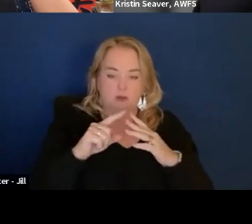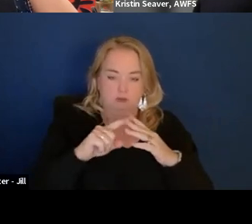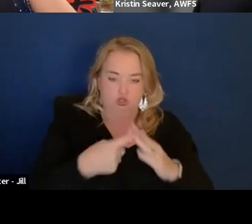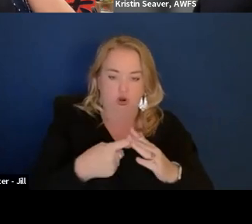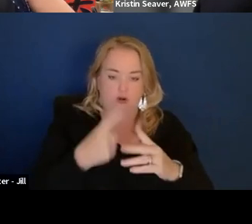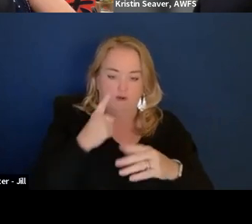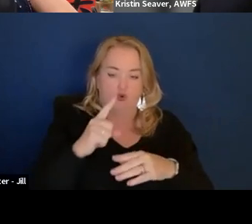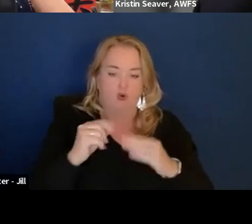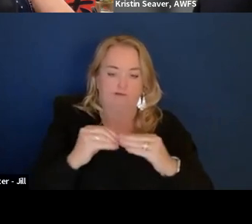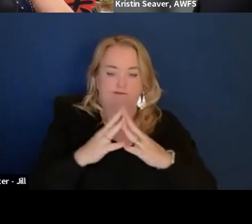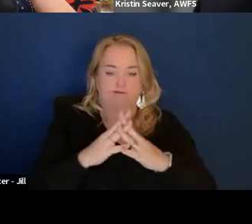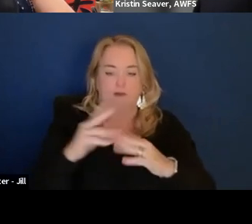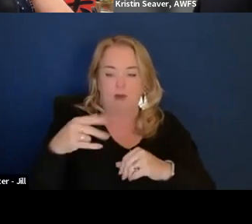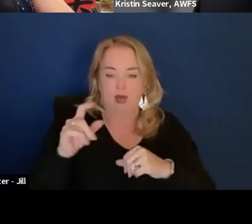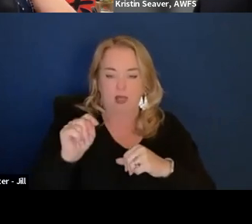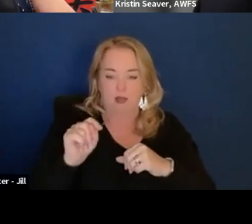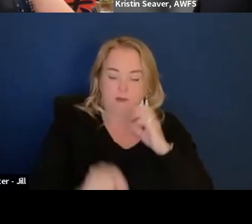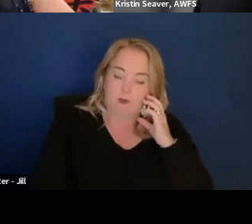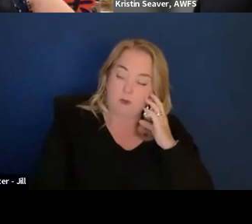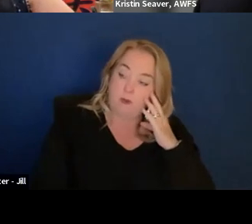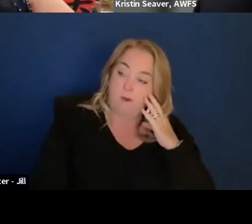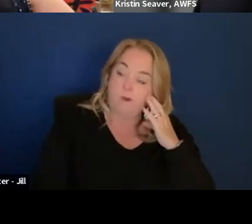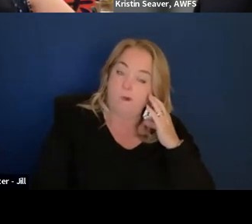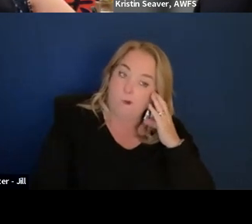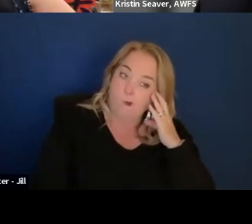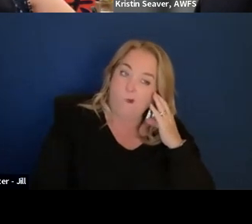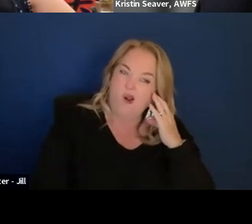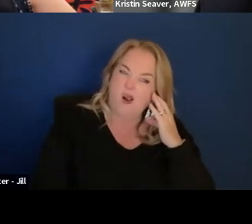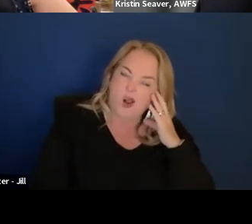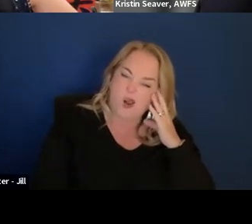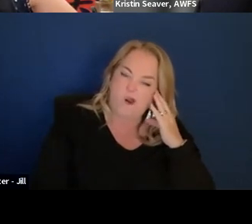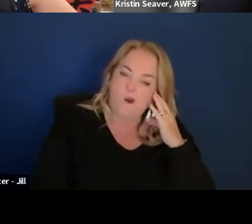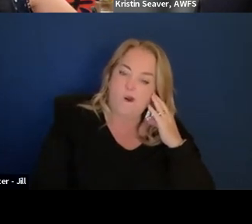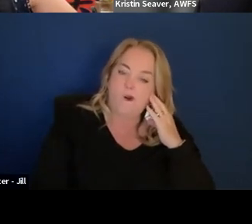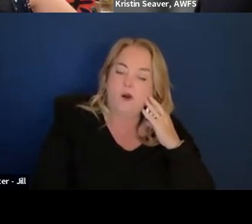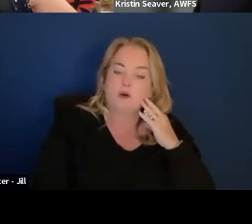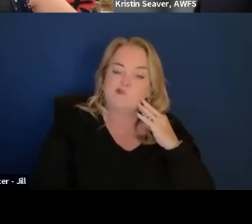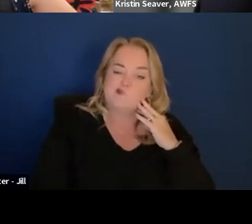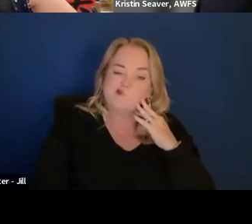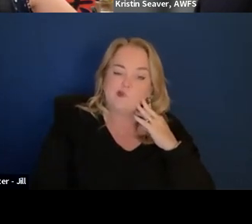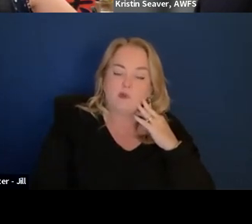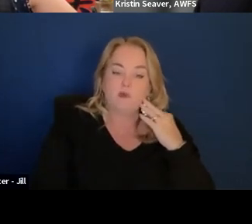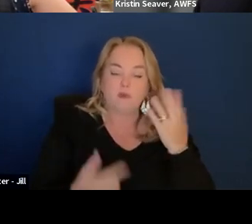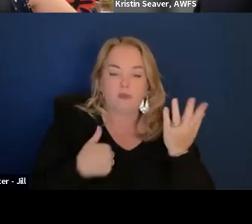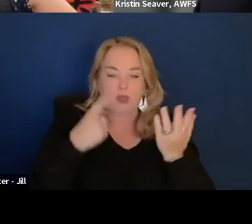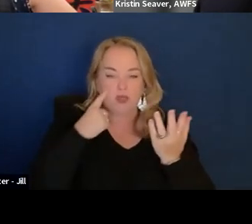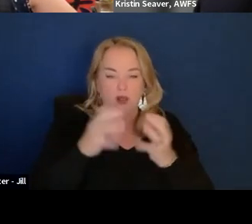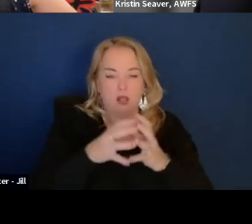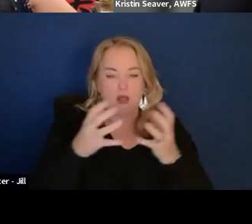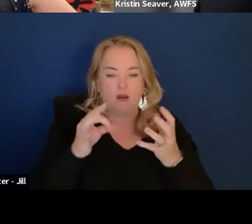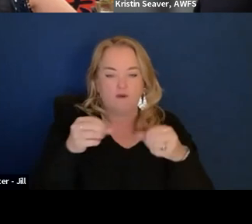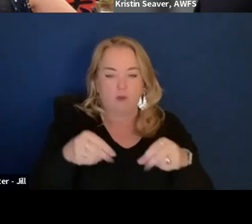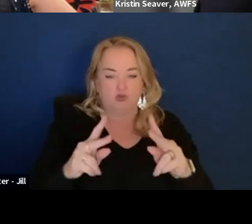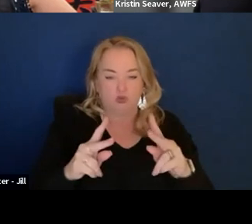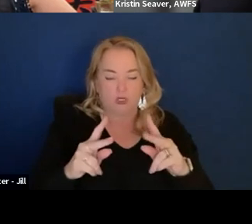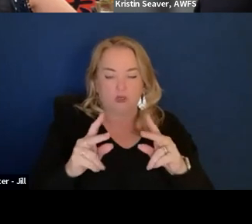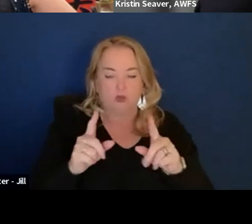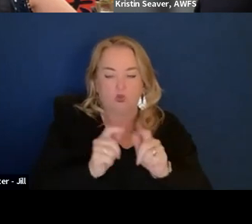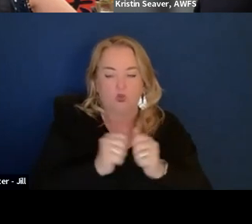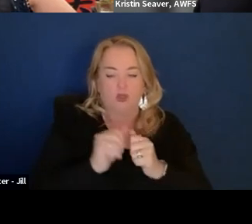I think like there is a lot of opportunities with IT systems acquisition.